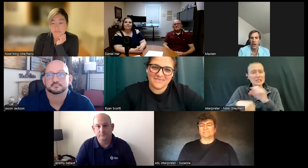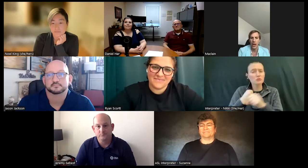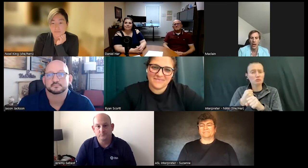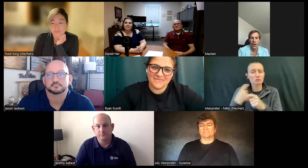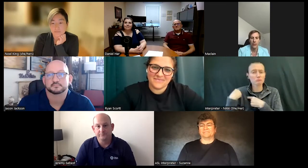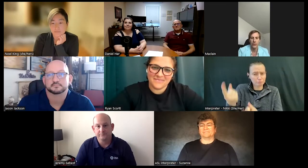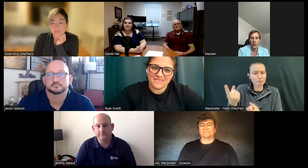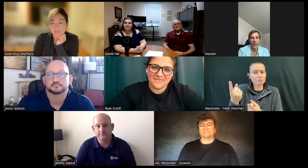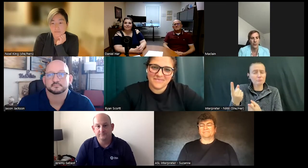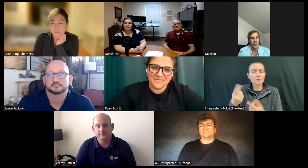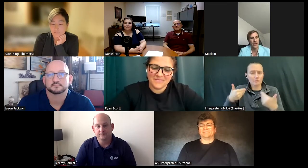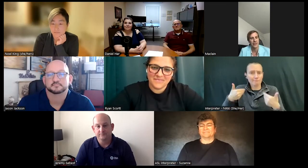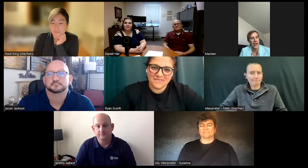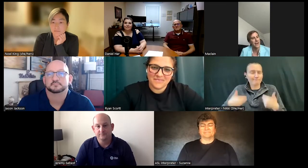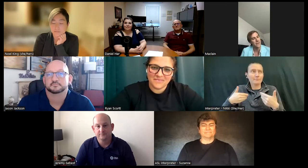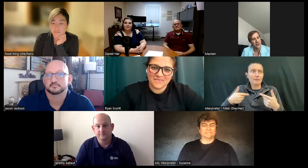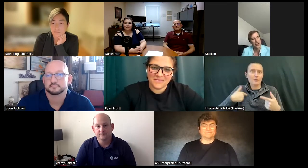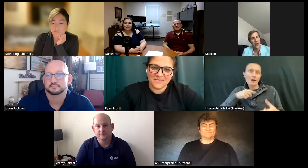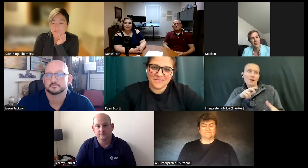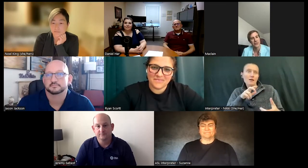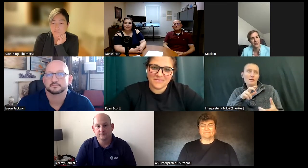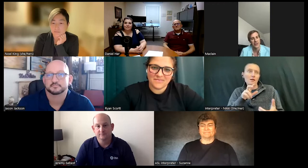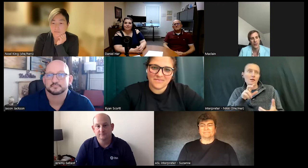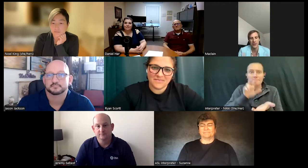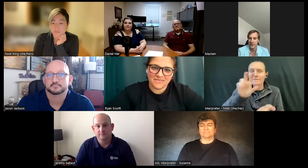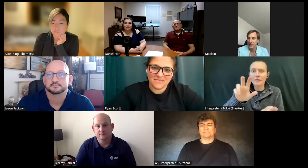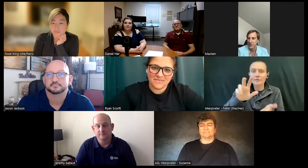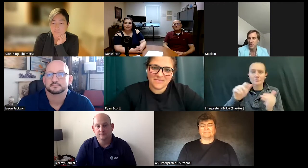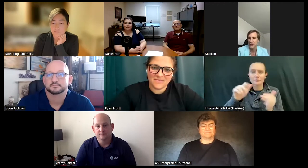So I... whether that's I invest in the concerts and I do all the accessibility